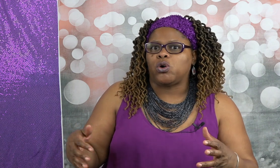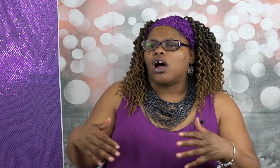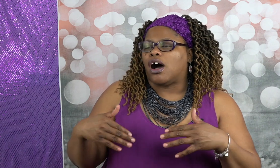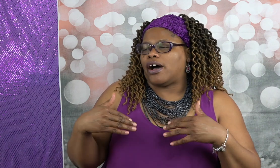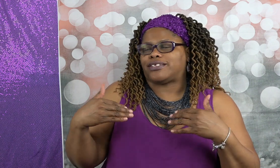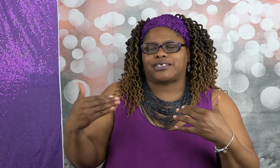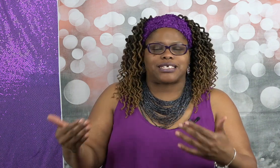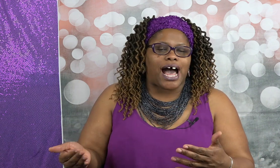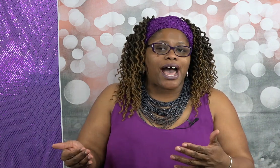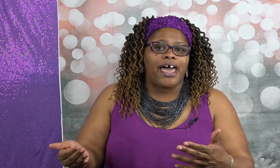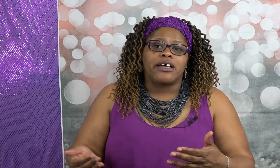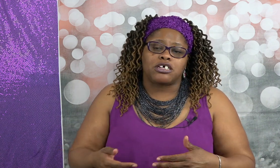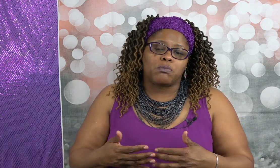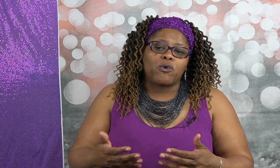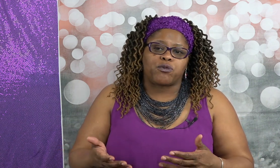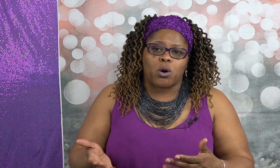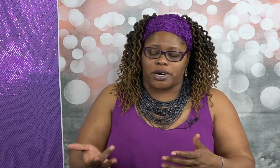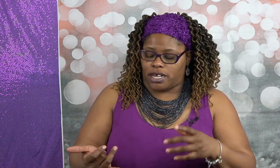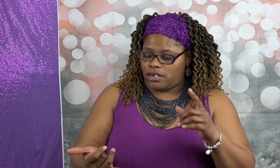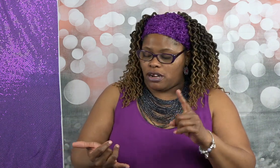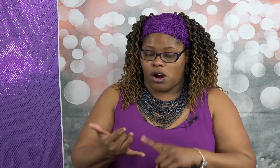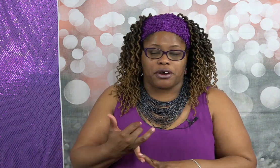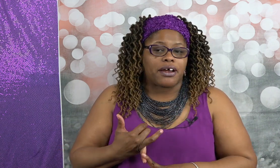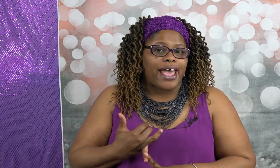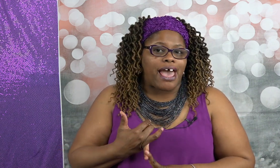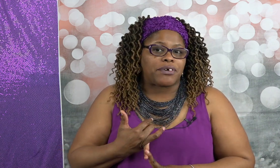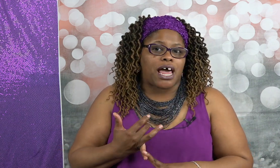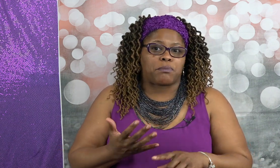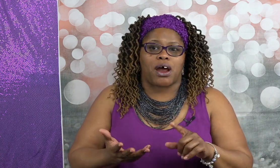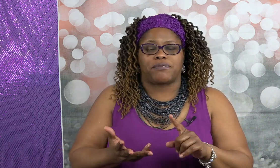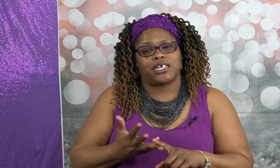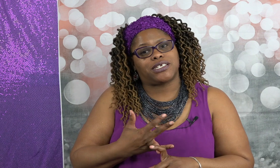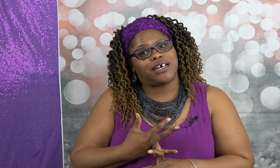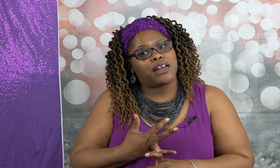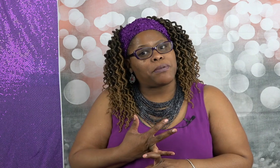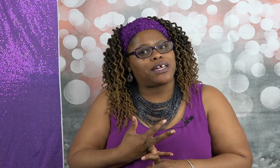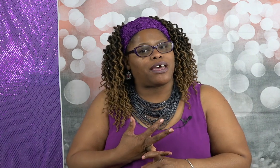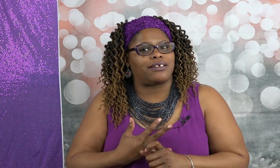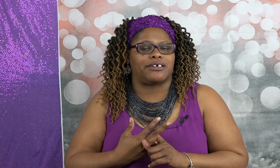decide to move forward in are you gonna have a non-profit is it gonna be an LLC